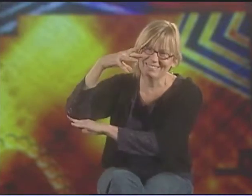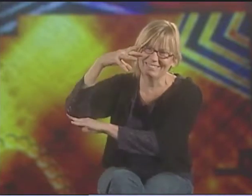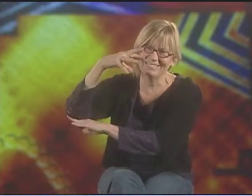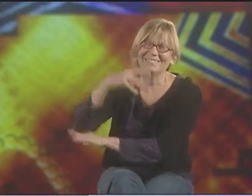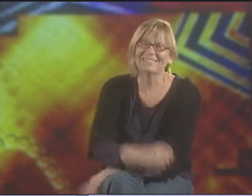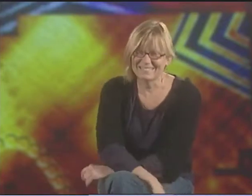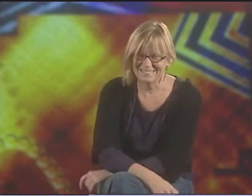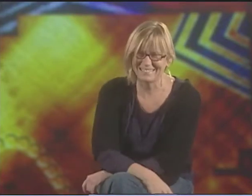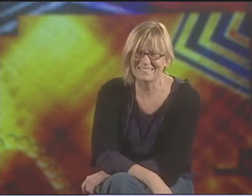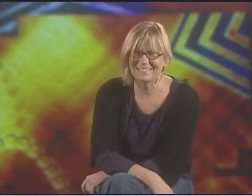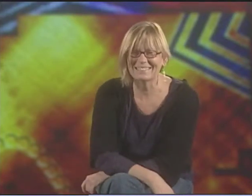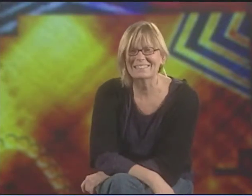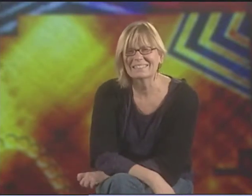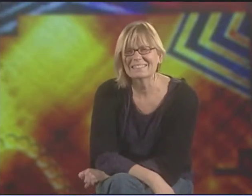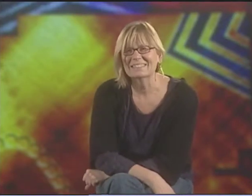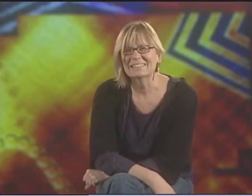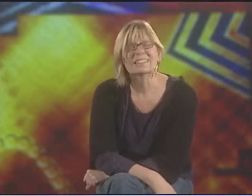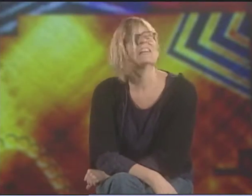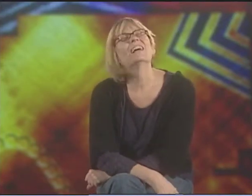YEAH, THAT TREE, TOO. MM-HMM.